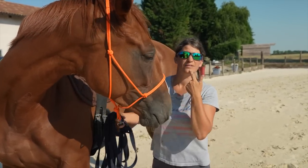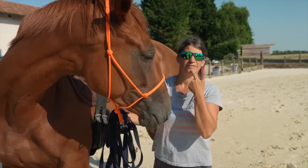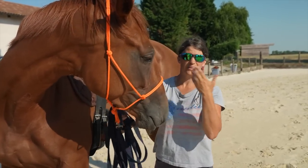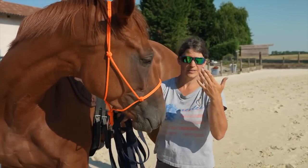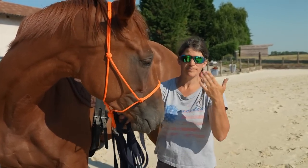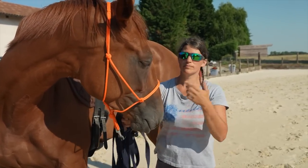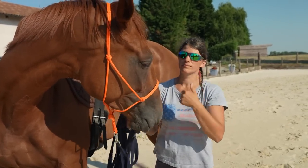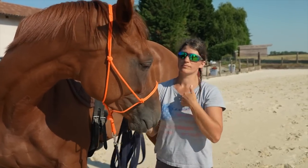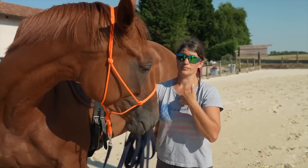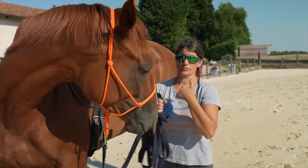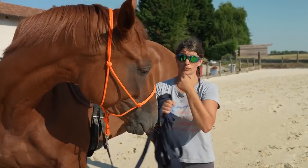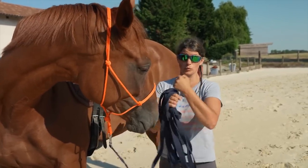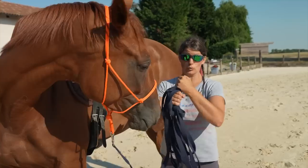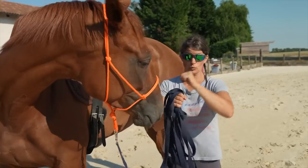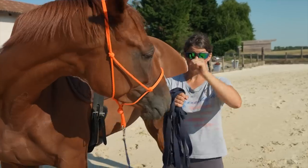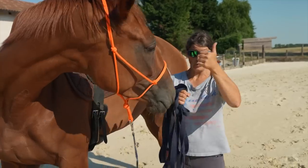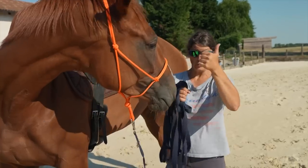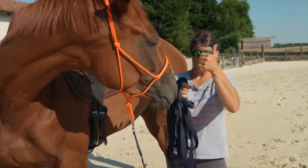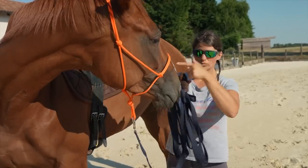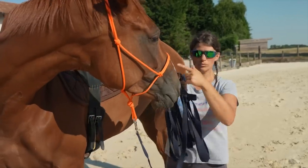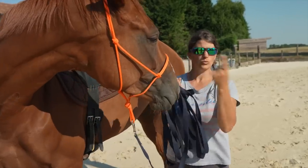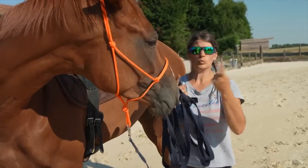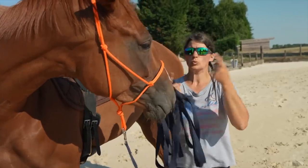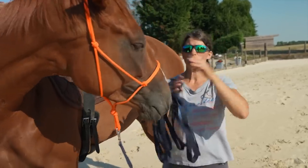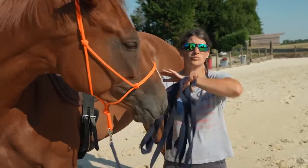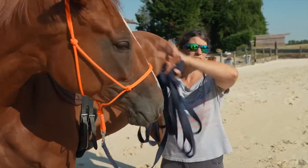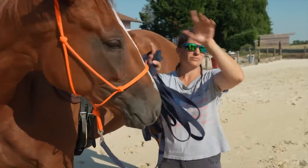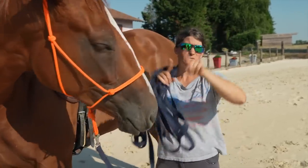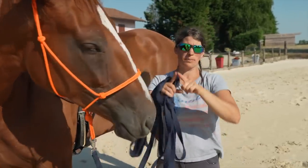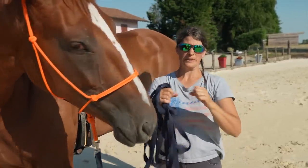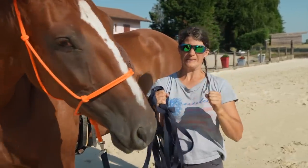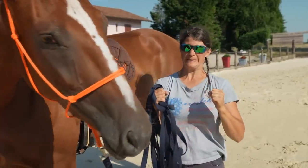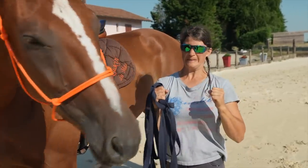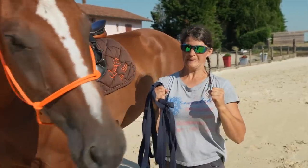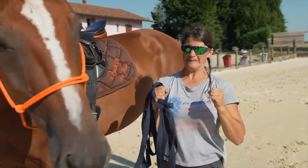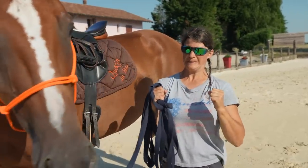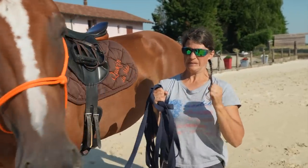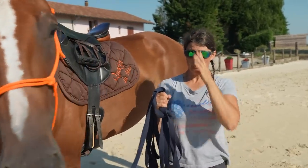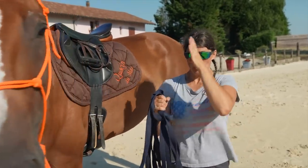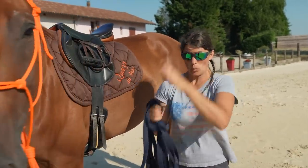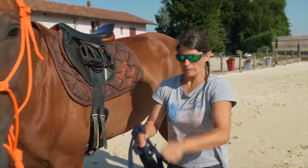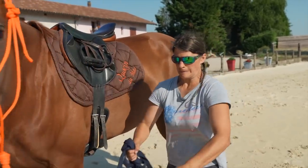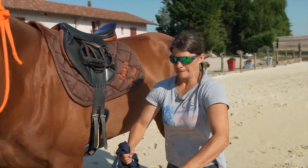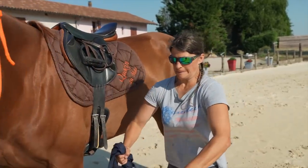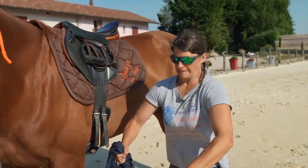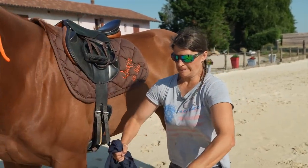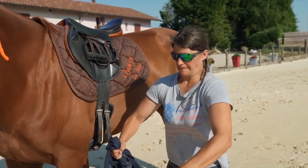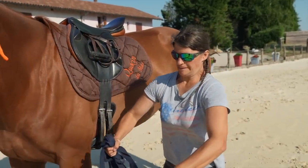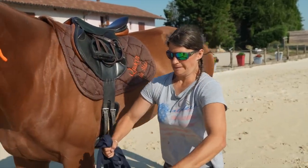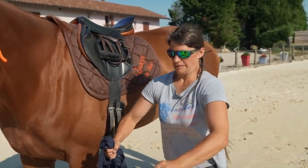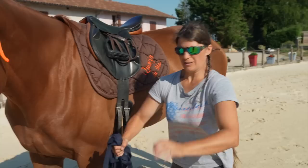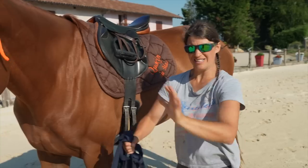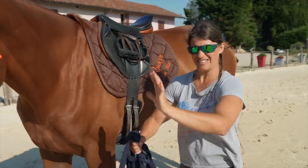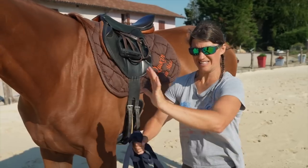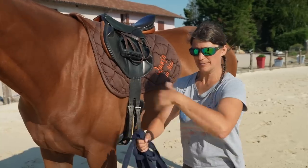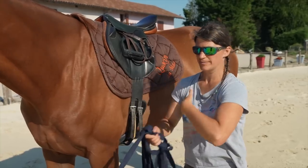Horses can get very tense and stiff easily,